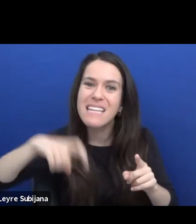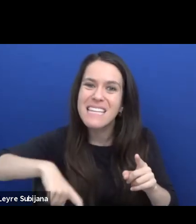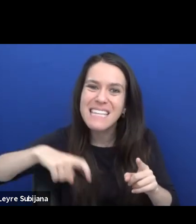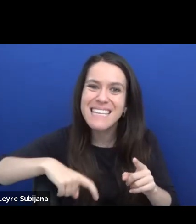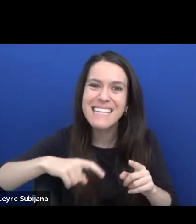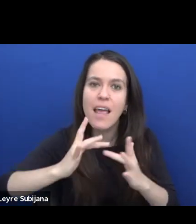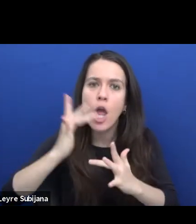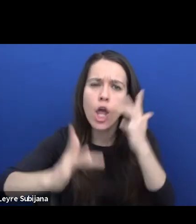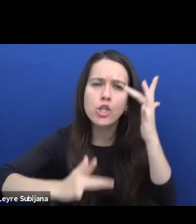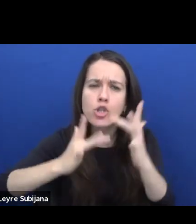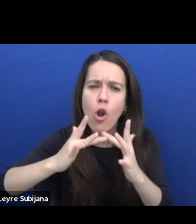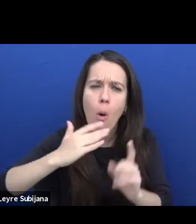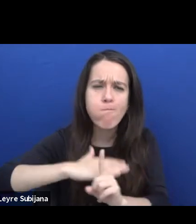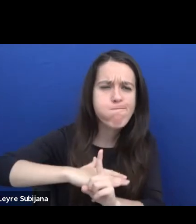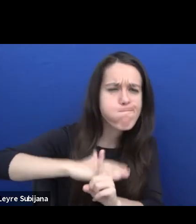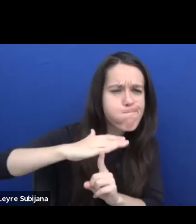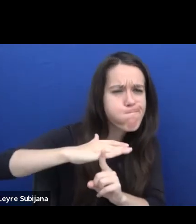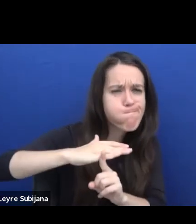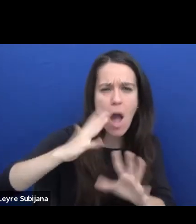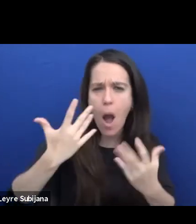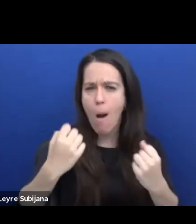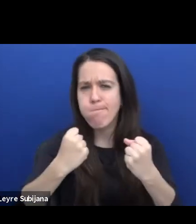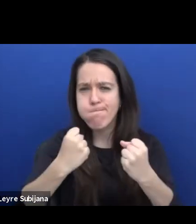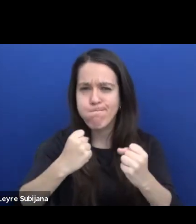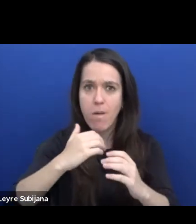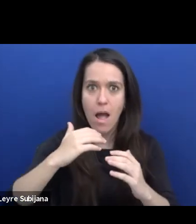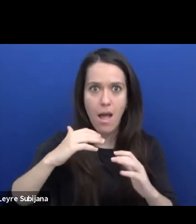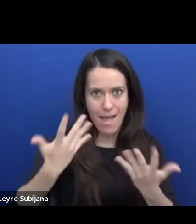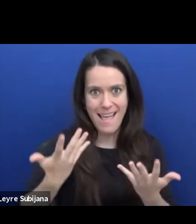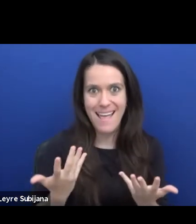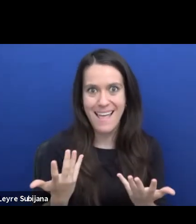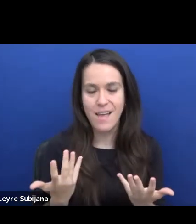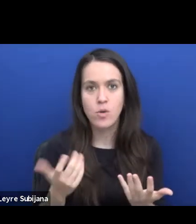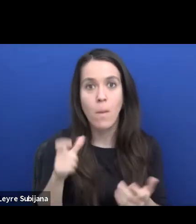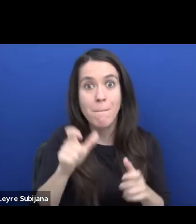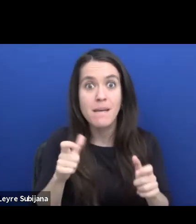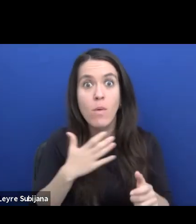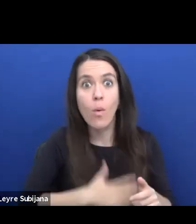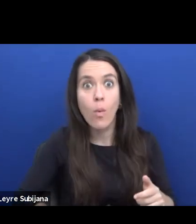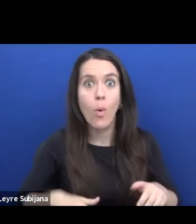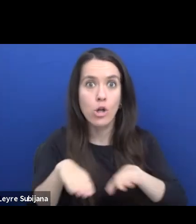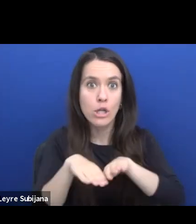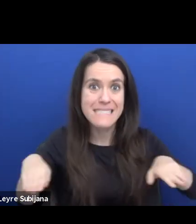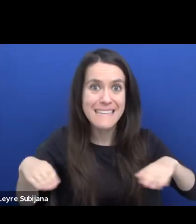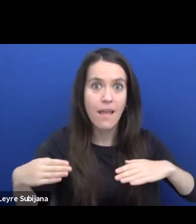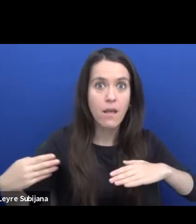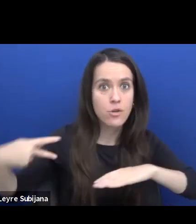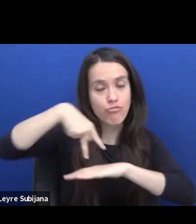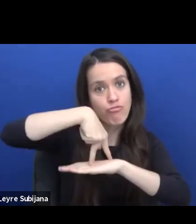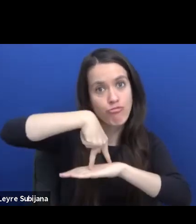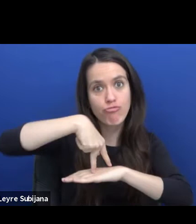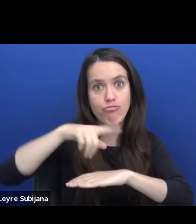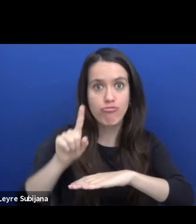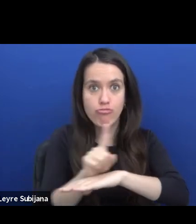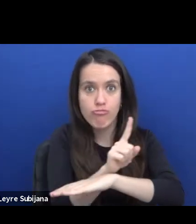And if you want the people to go on stage to participate, if you want people to go in the